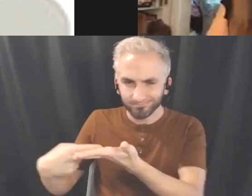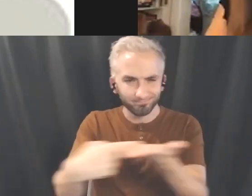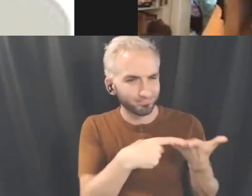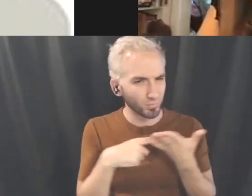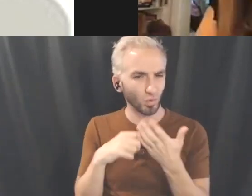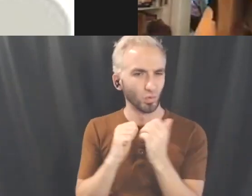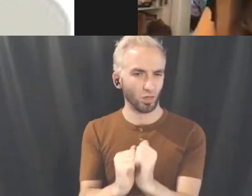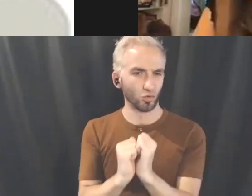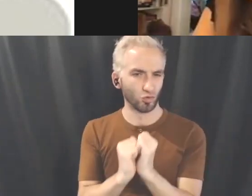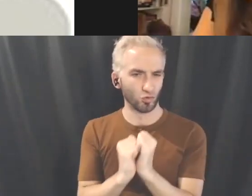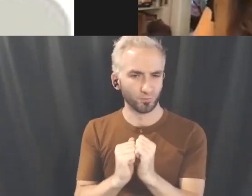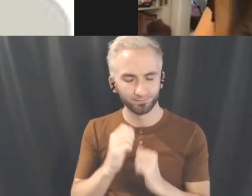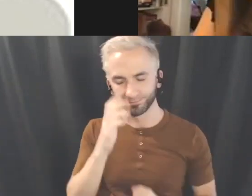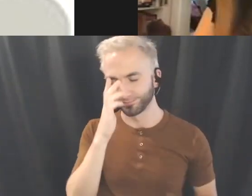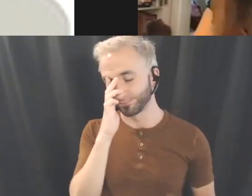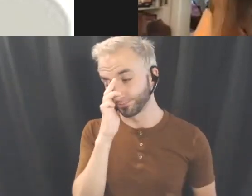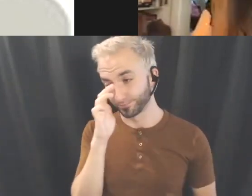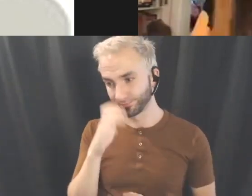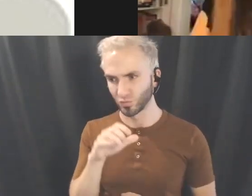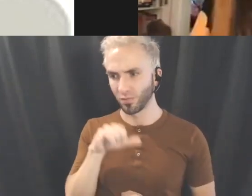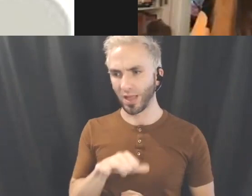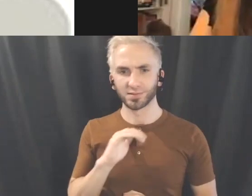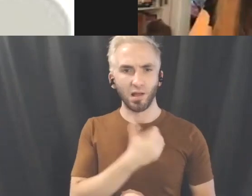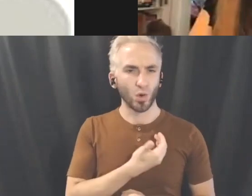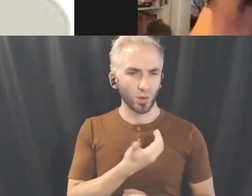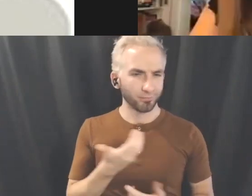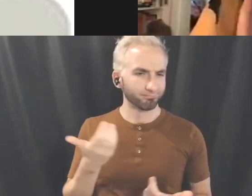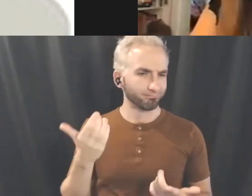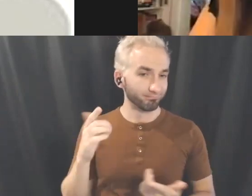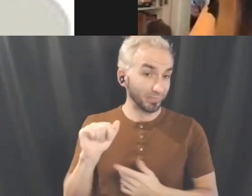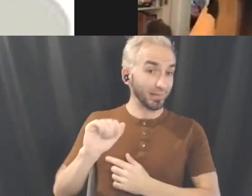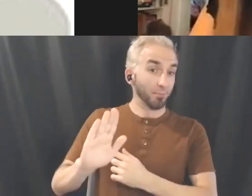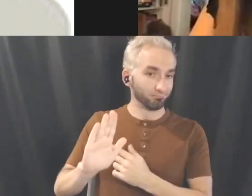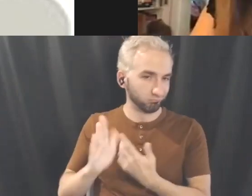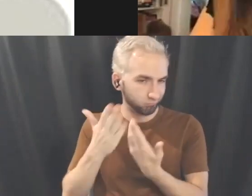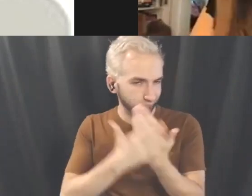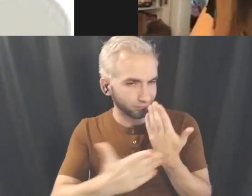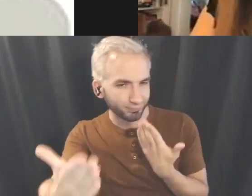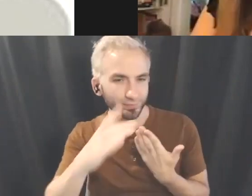That's our kind of our lab in terms of moving forward. This is the second of the workshops as